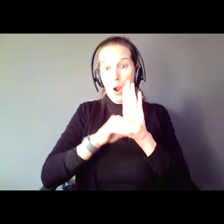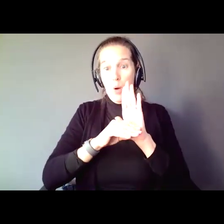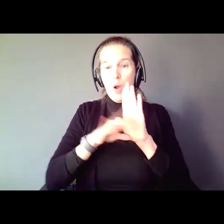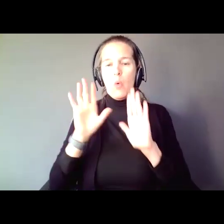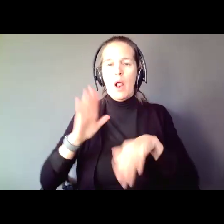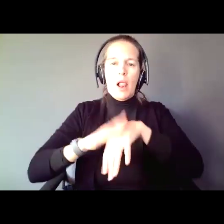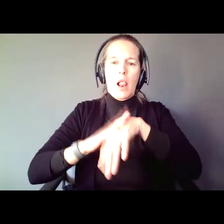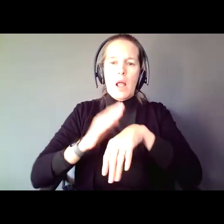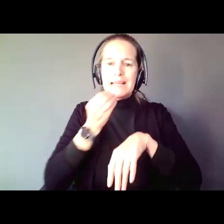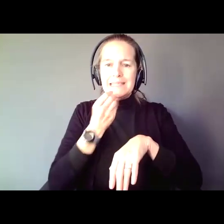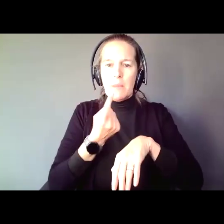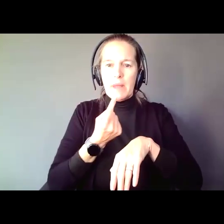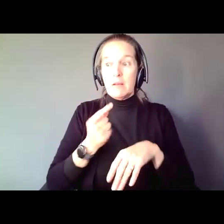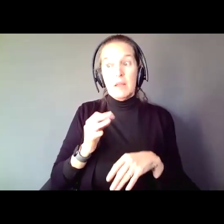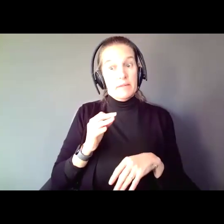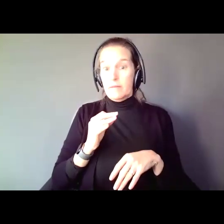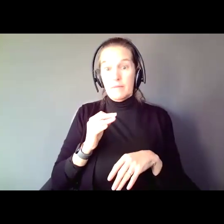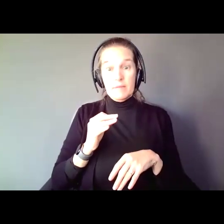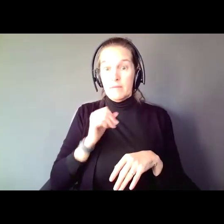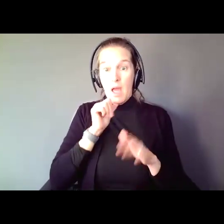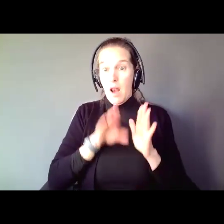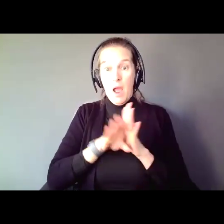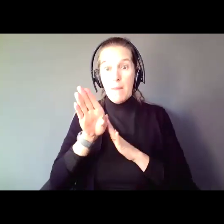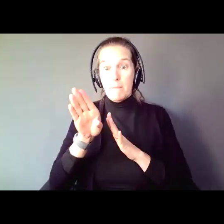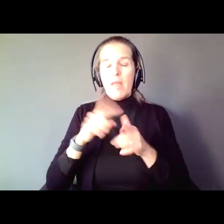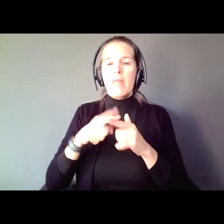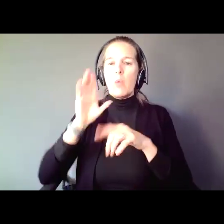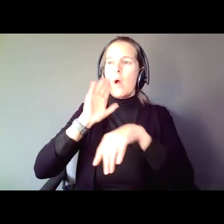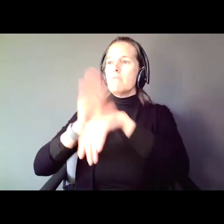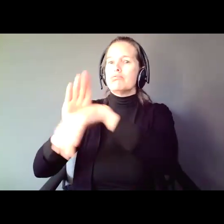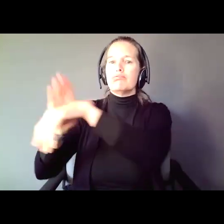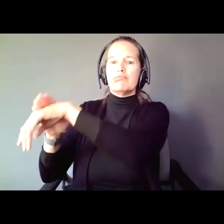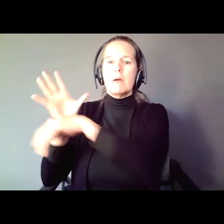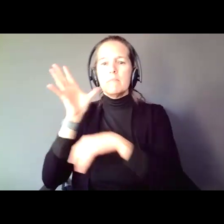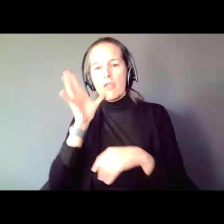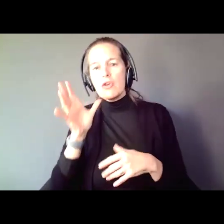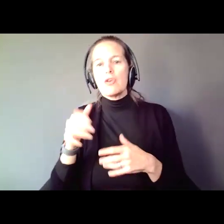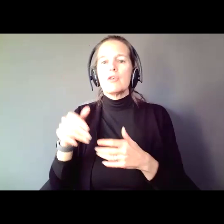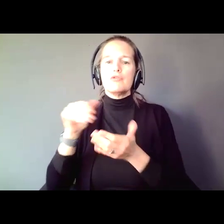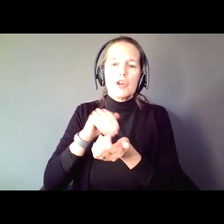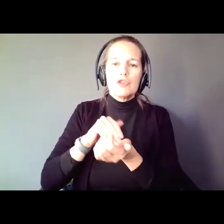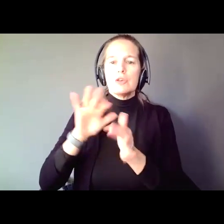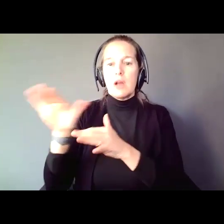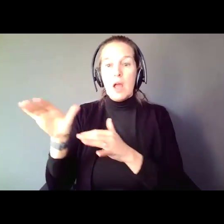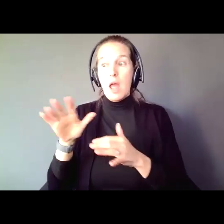sister and doctor get texts so they can intervene. Just like that! For free, mind you, this person is able live